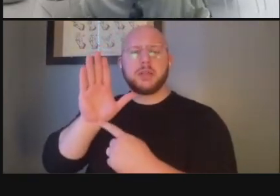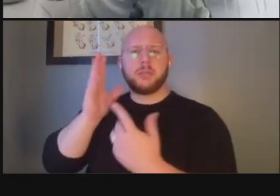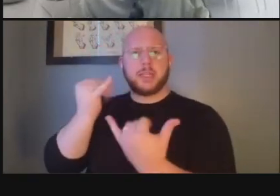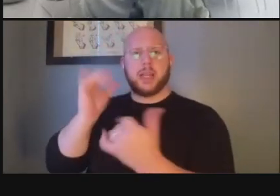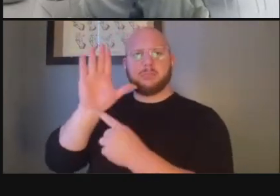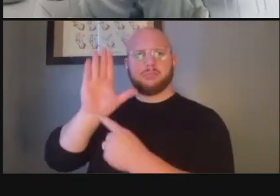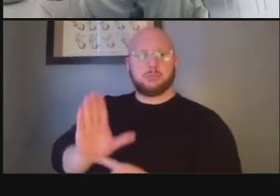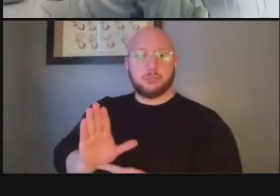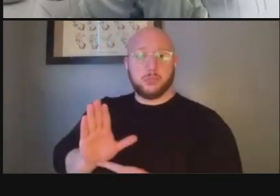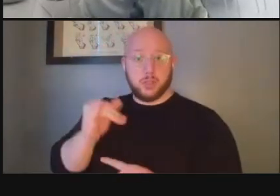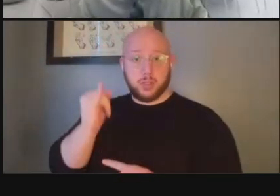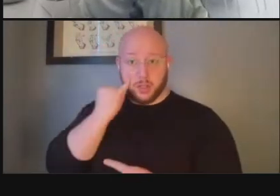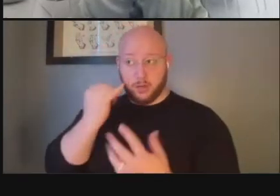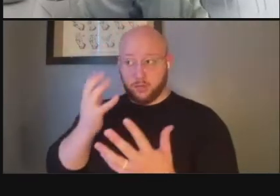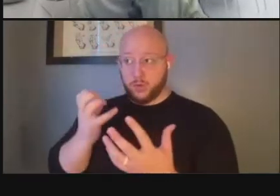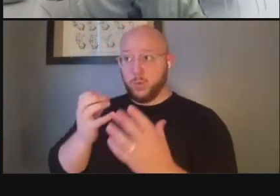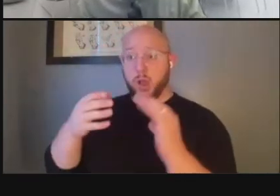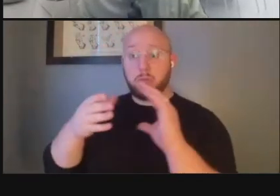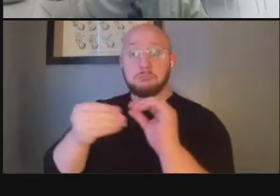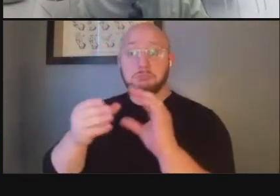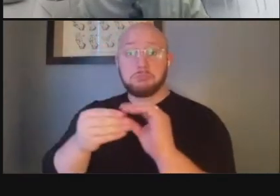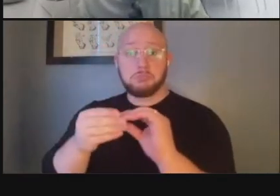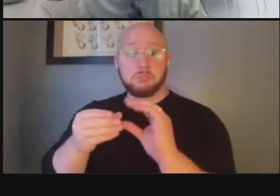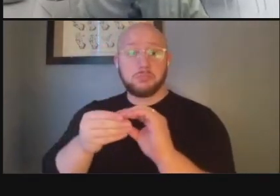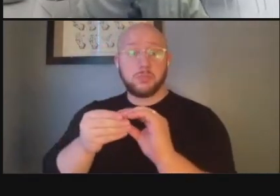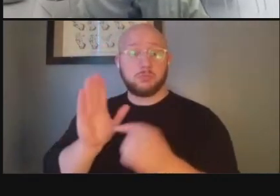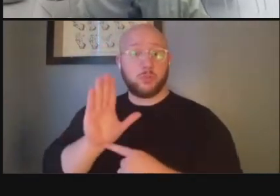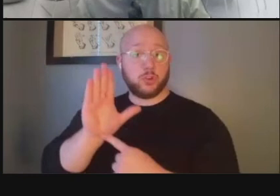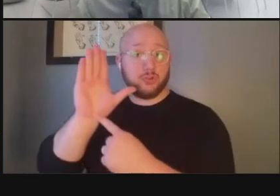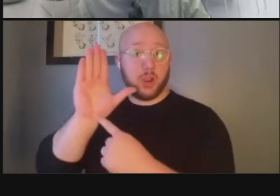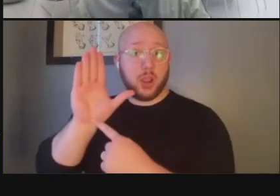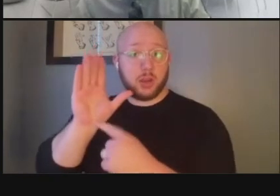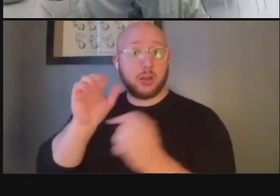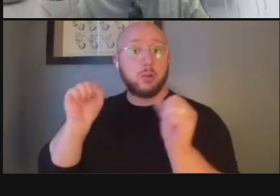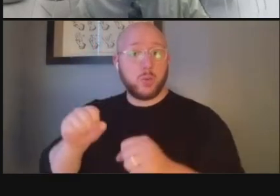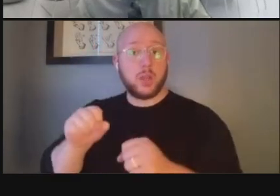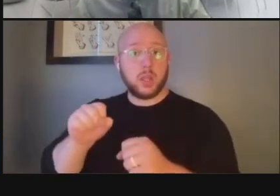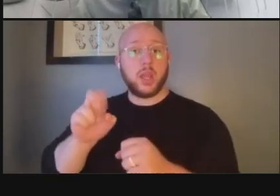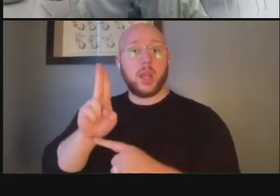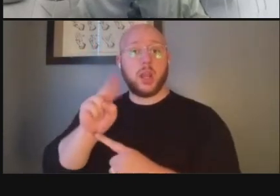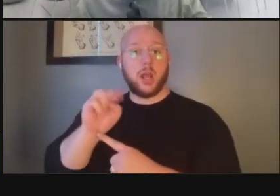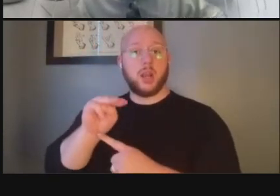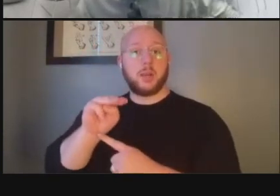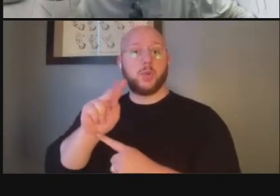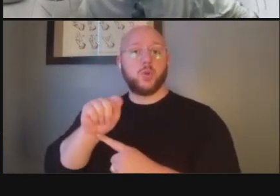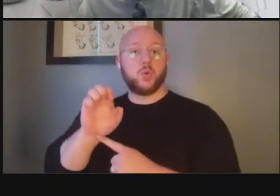anyone did want to speak if you want to raise your hand we can unmute you and you can speak as well